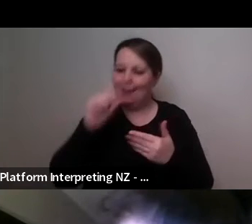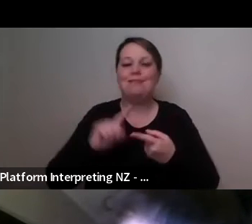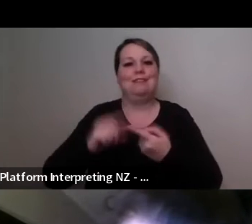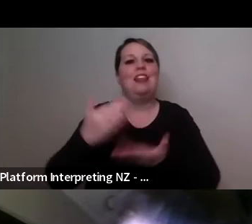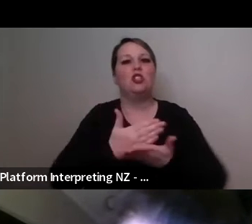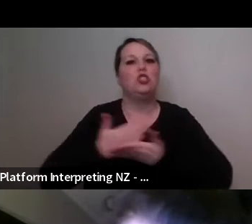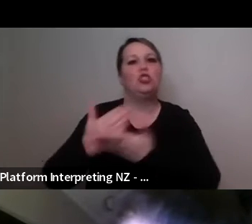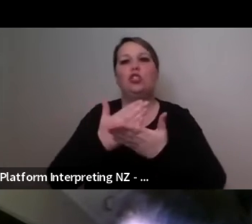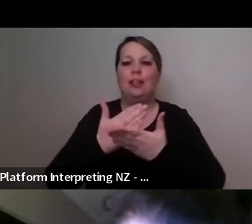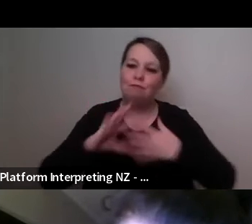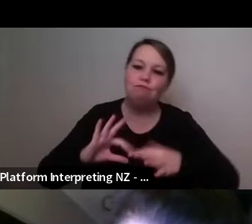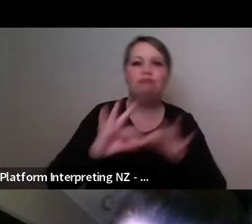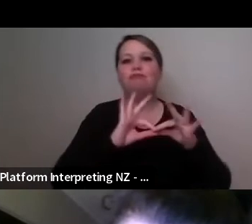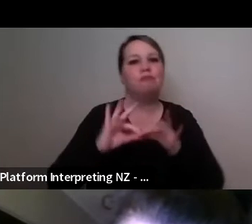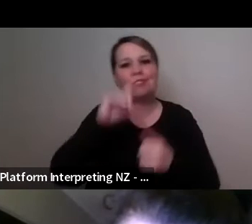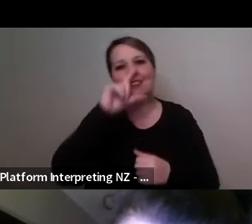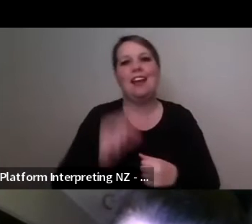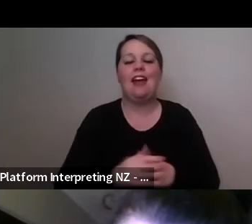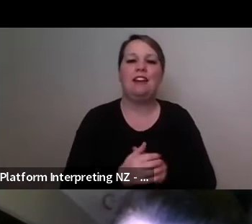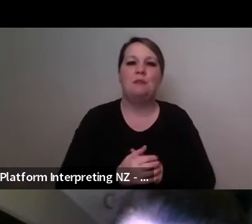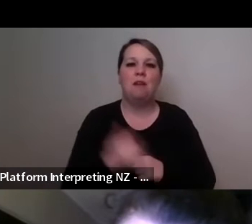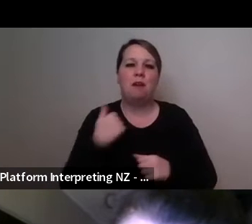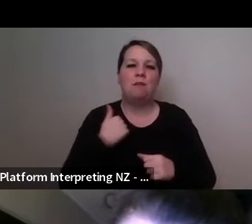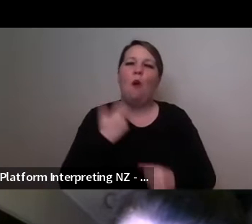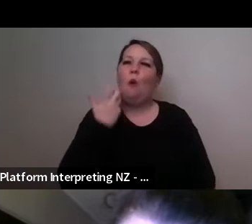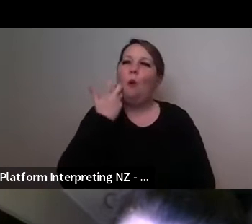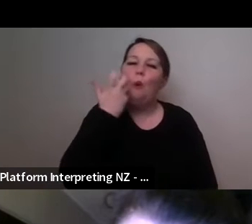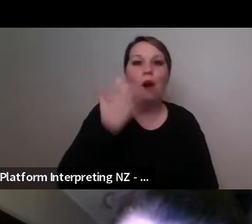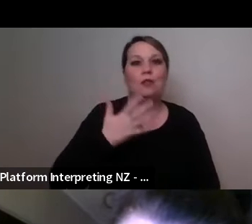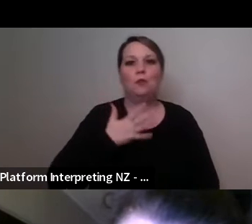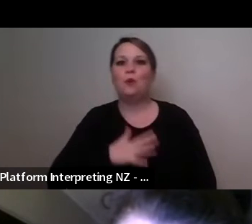places I haven't been and you know I've always wanted to go to India and explore you know